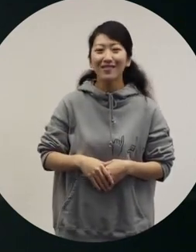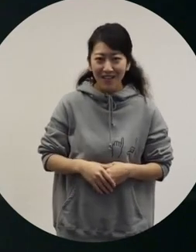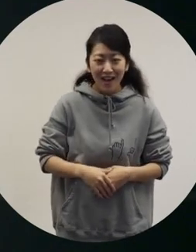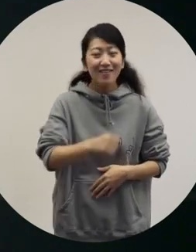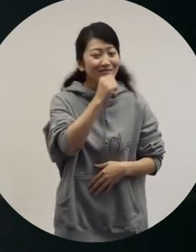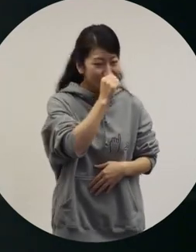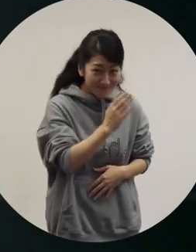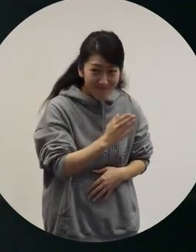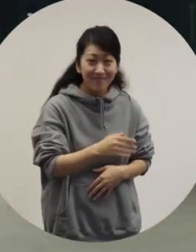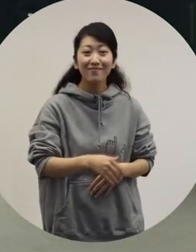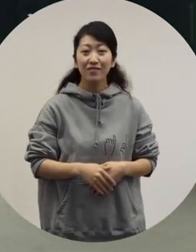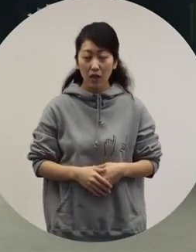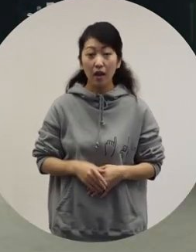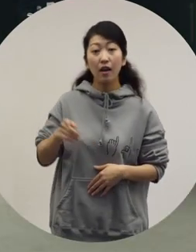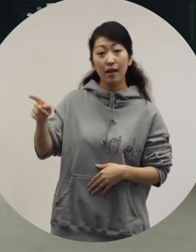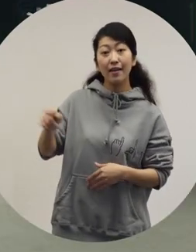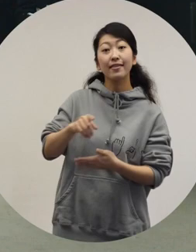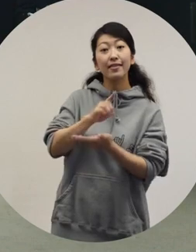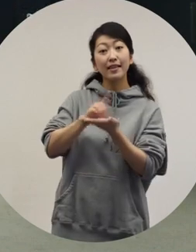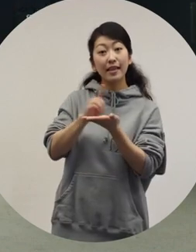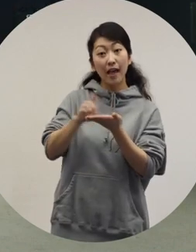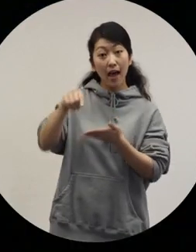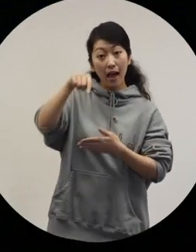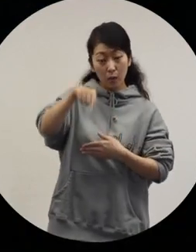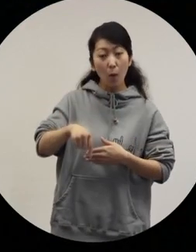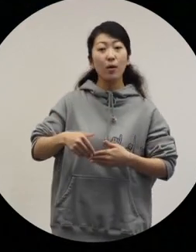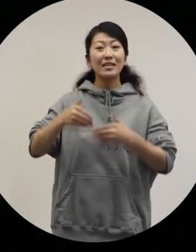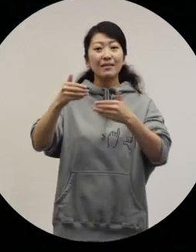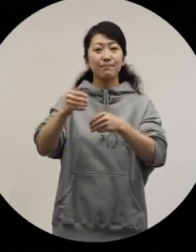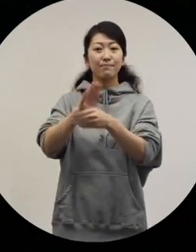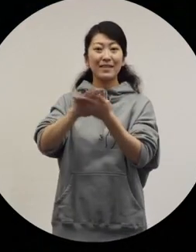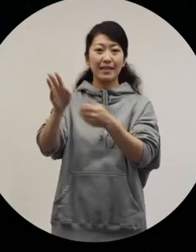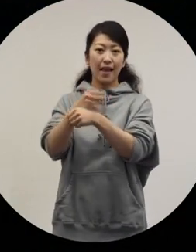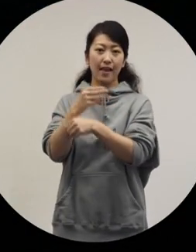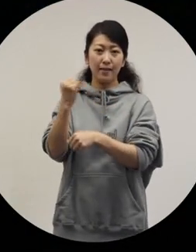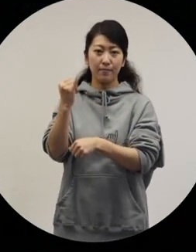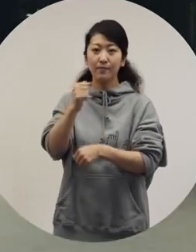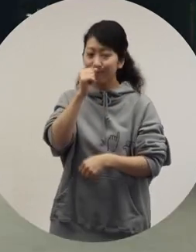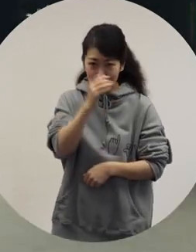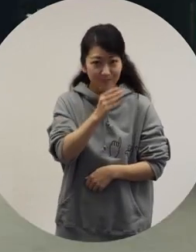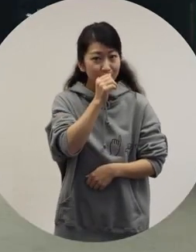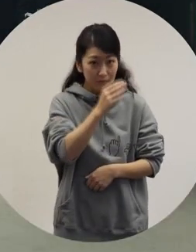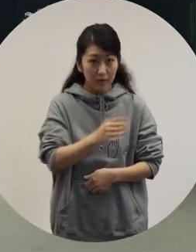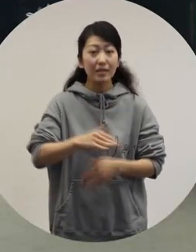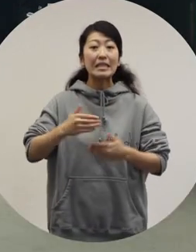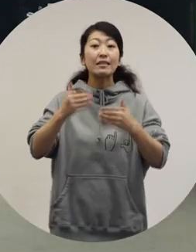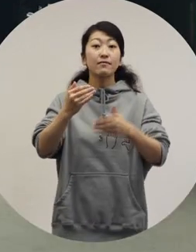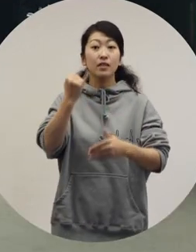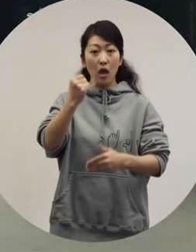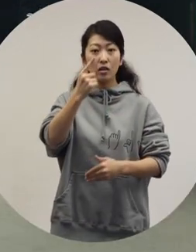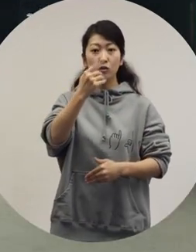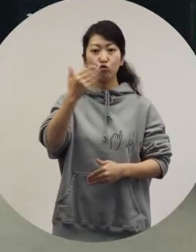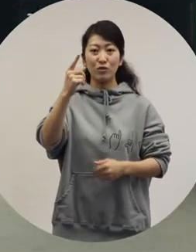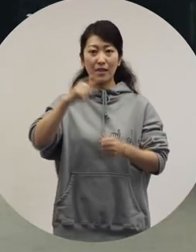[Ryuchell] Thank you. [Ochiai] Designer, Mikage Shin. [Shin] Thank you for having me. -[Ochiai] Thank you. [Ochiai] You were born in 1991 in Tokyo, and in 2014 you graduated